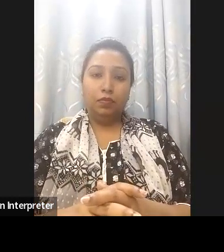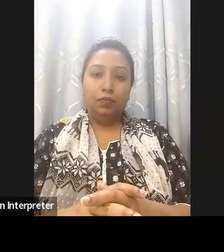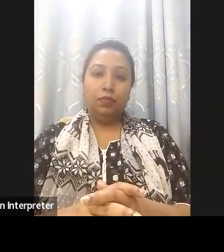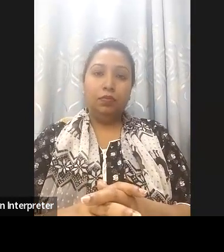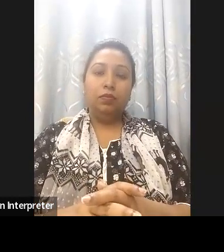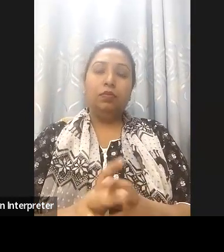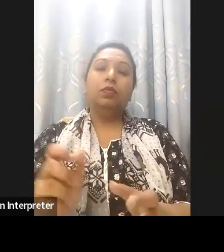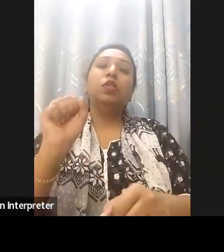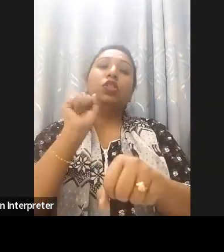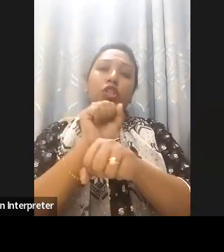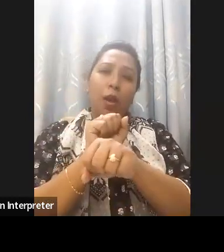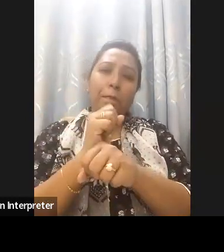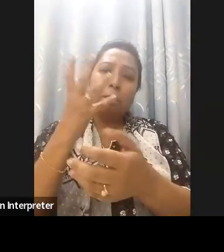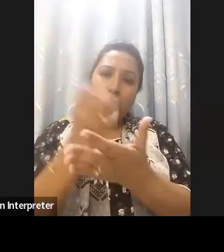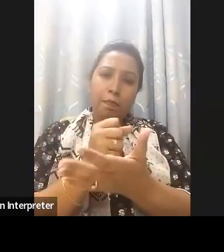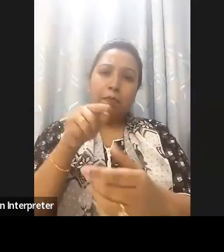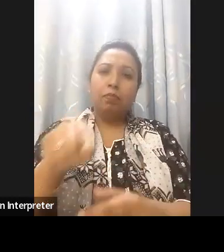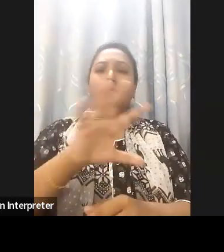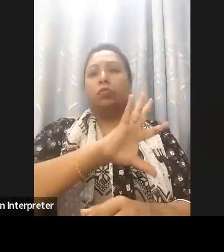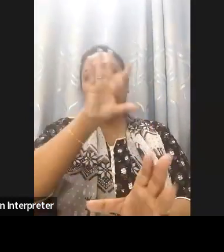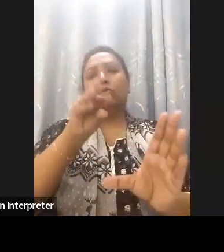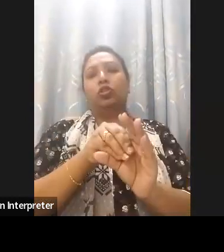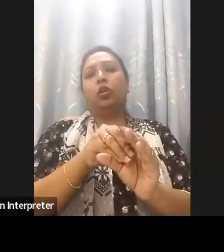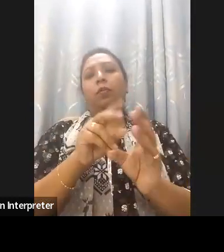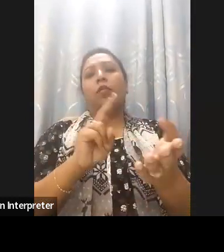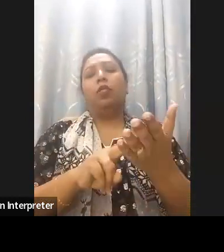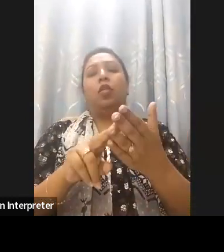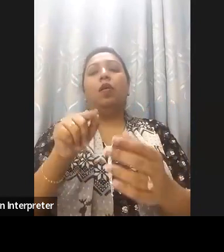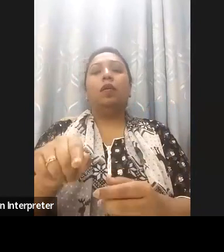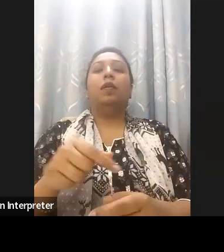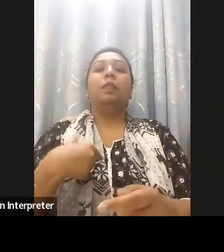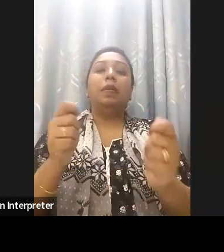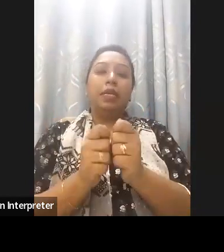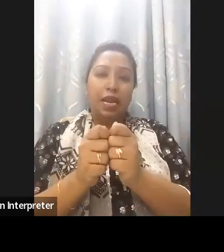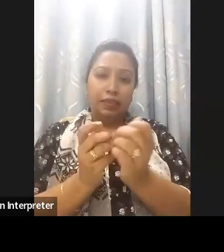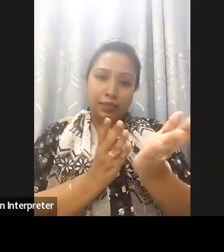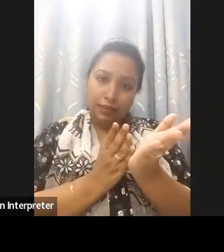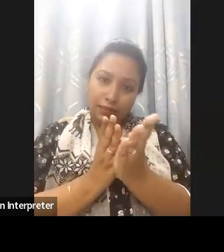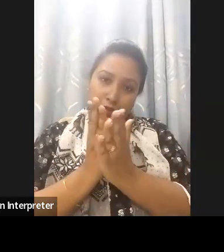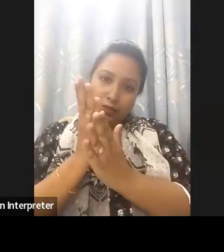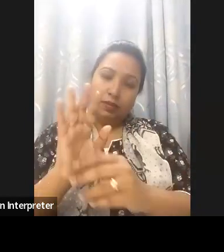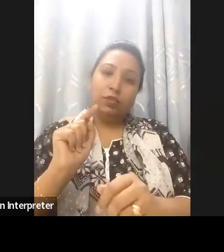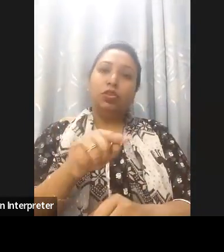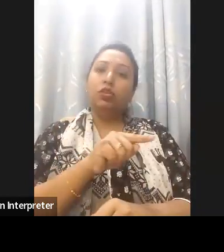with disabilities so that's why it's so important that we understand in every again in